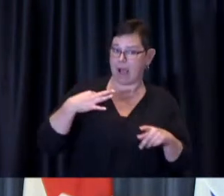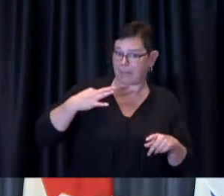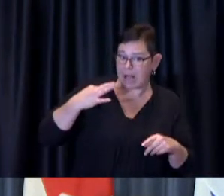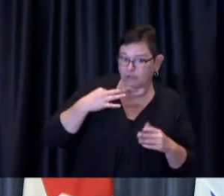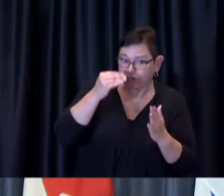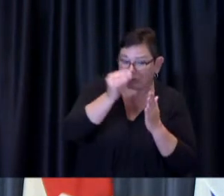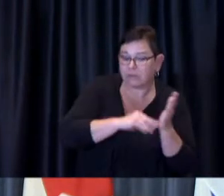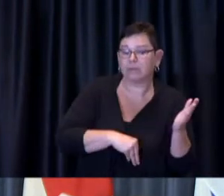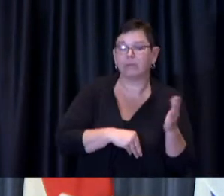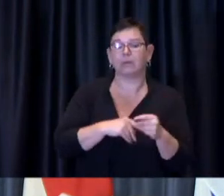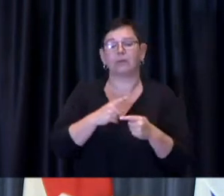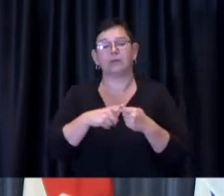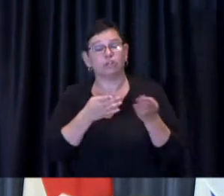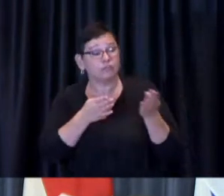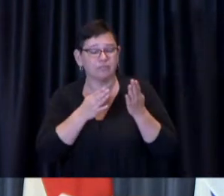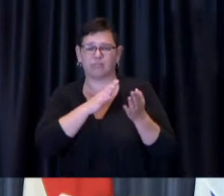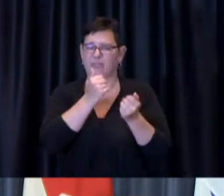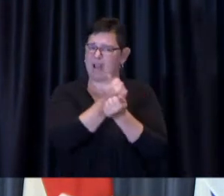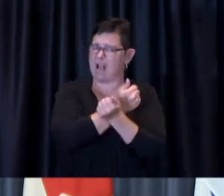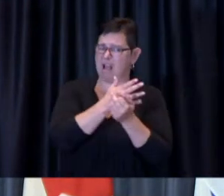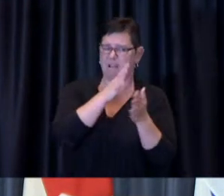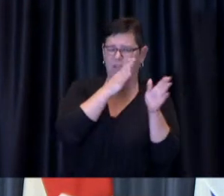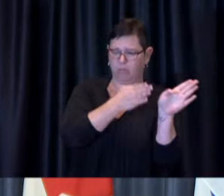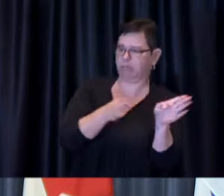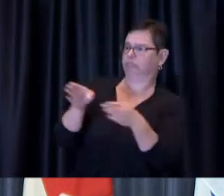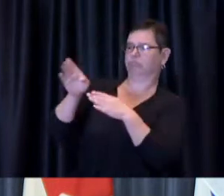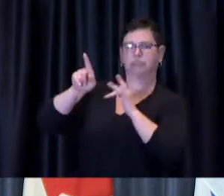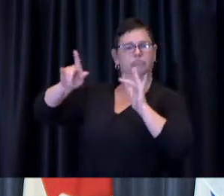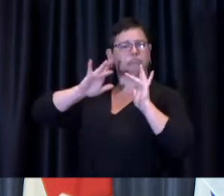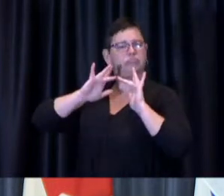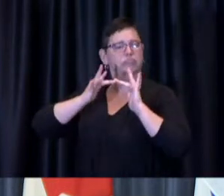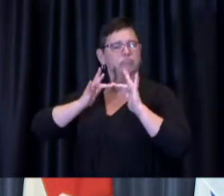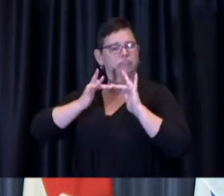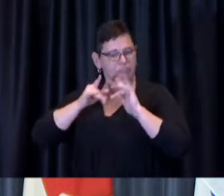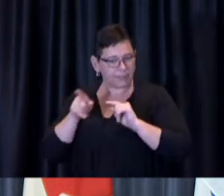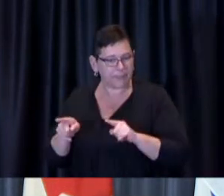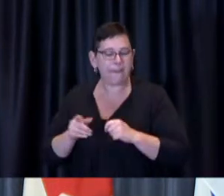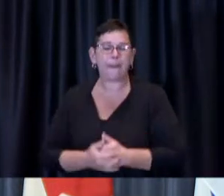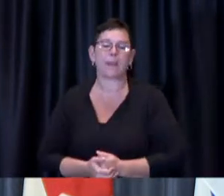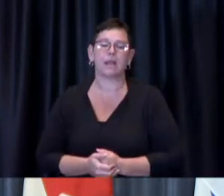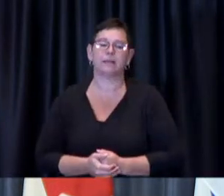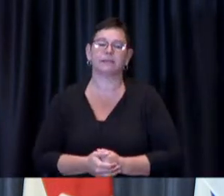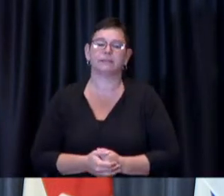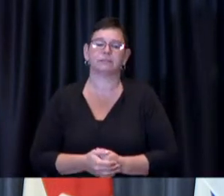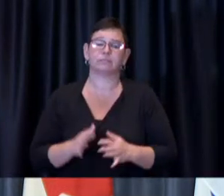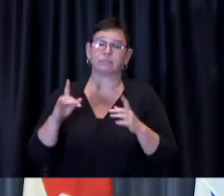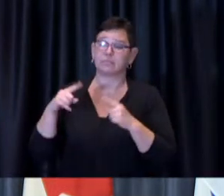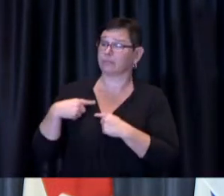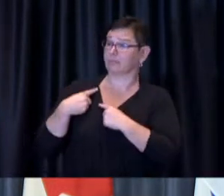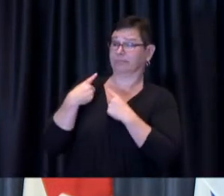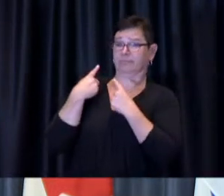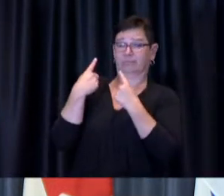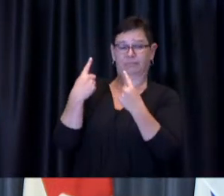I know it's been a long and challenging process. And so I'm thrilled to be able to announce the news today that we're beginning the resumption